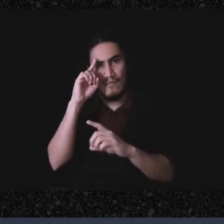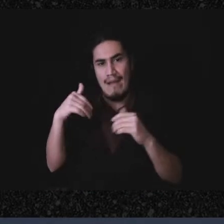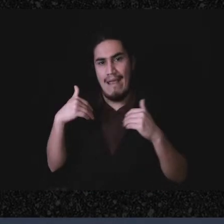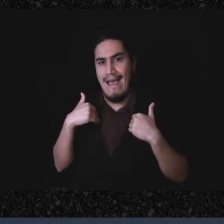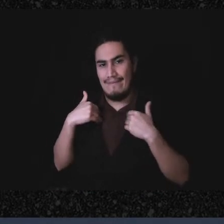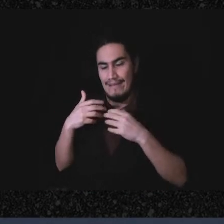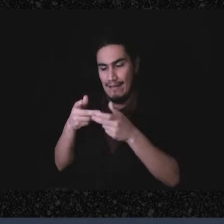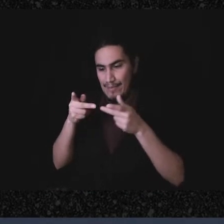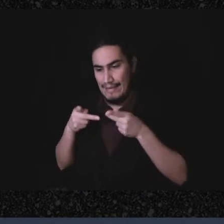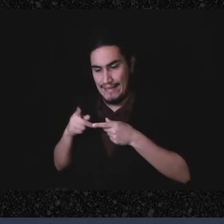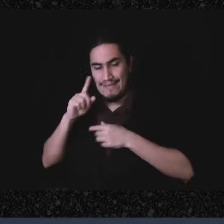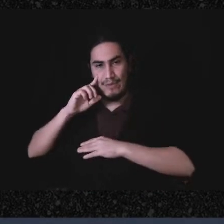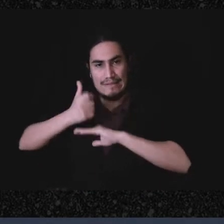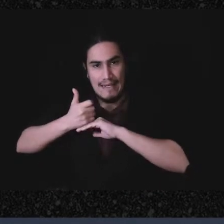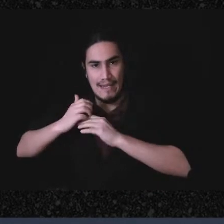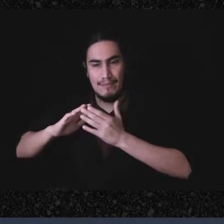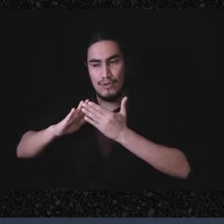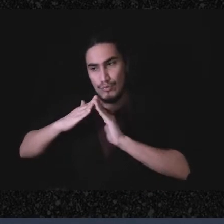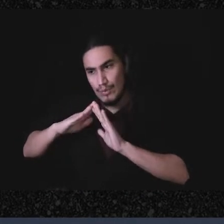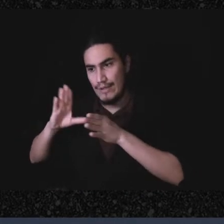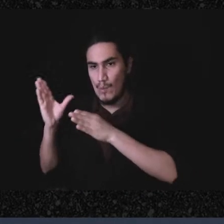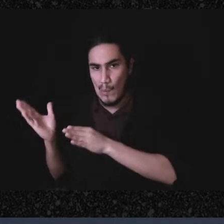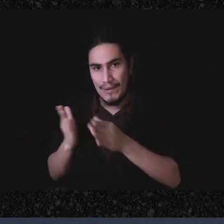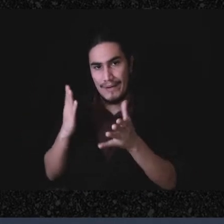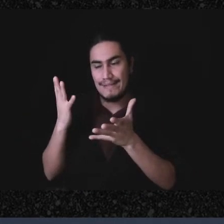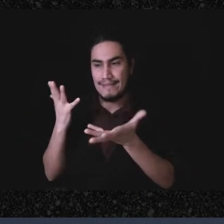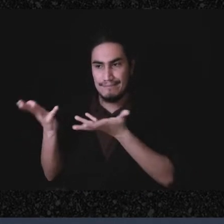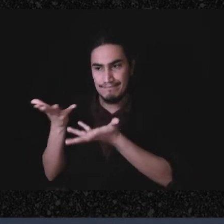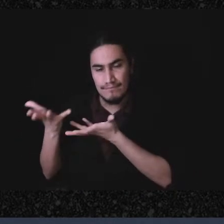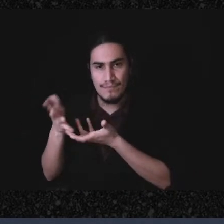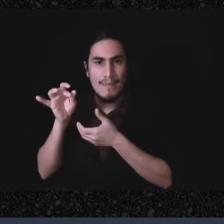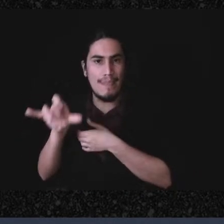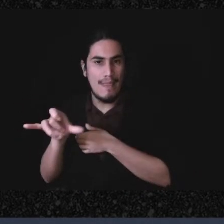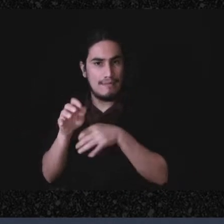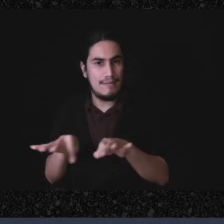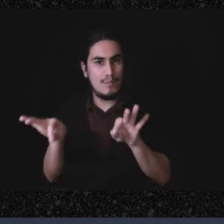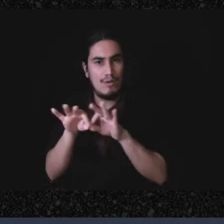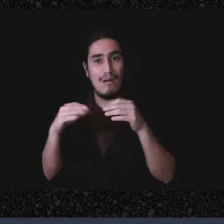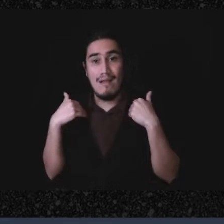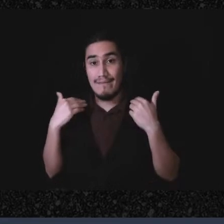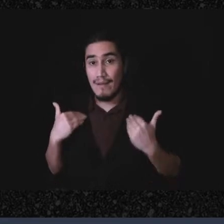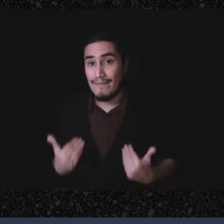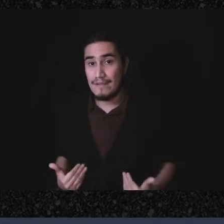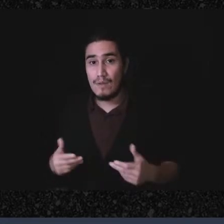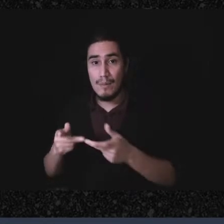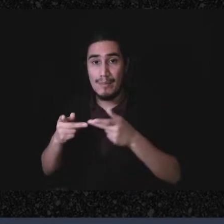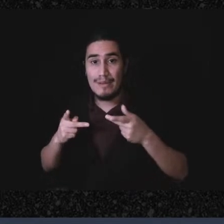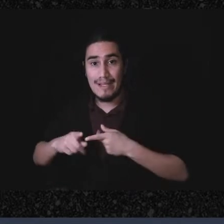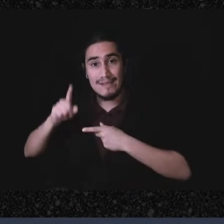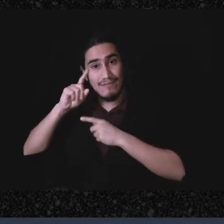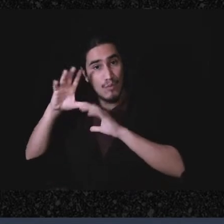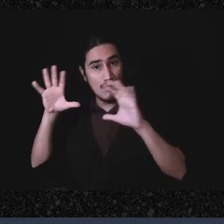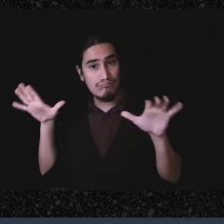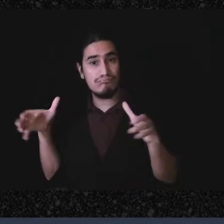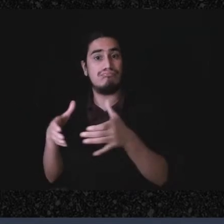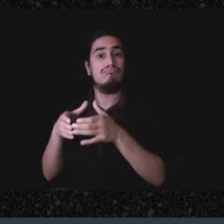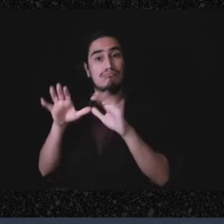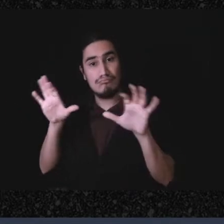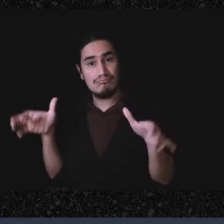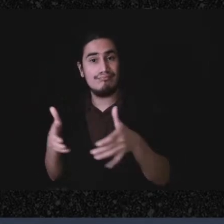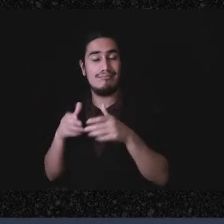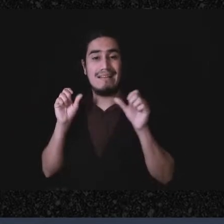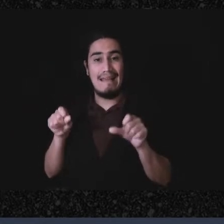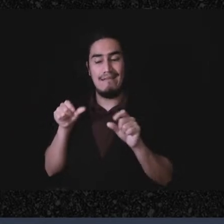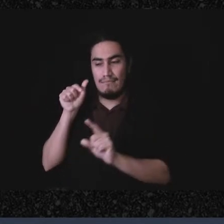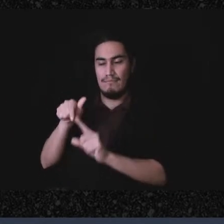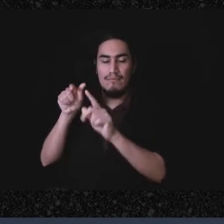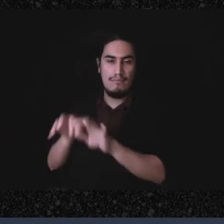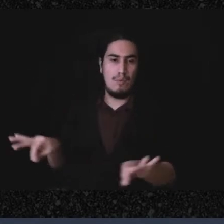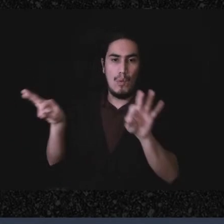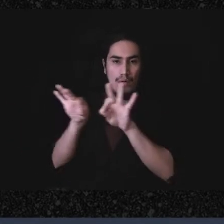and organizing. You know, having a physical place to gather is huge, a huge way to build community,